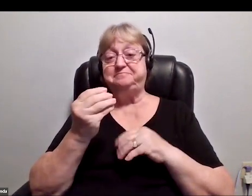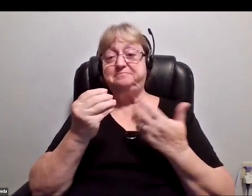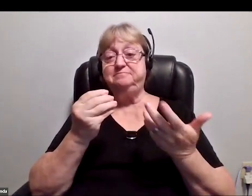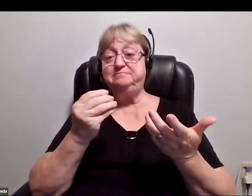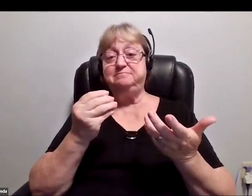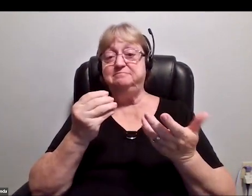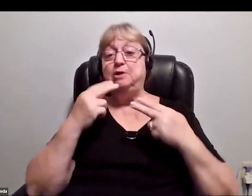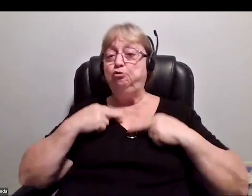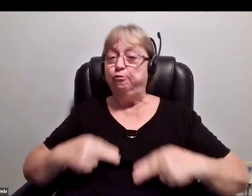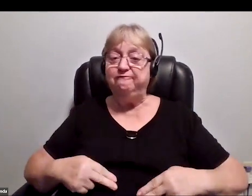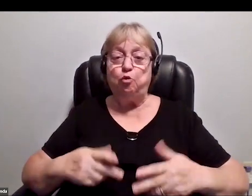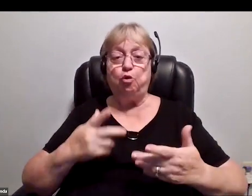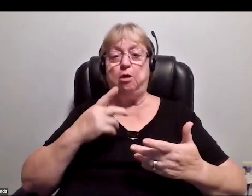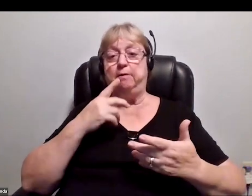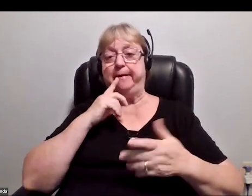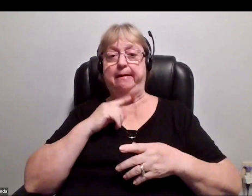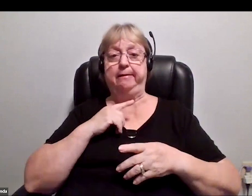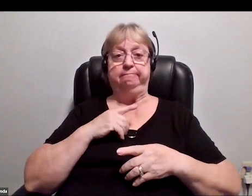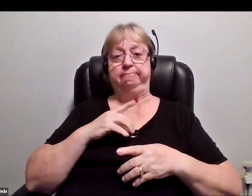uniforms and discipline, training